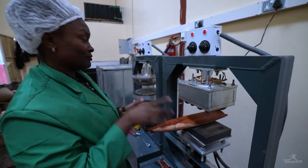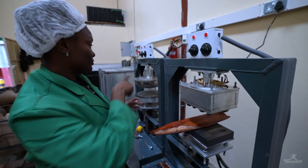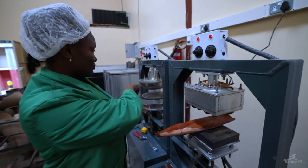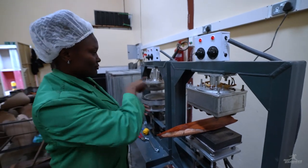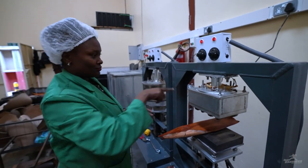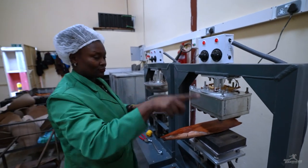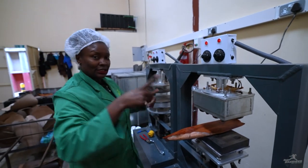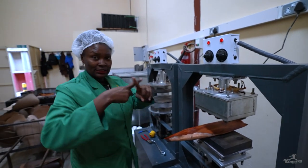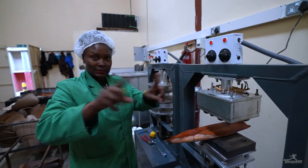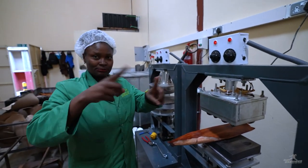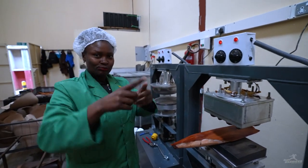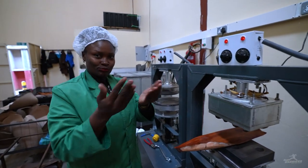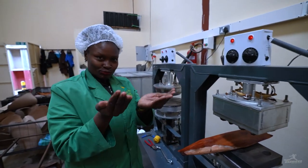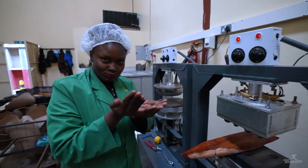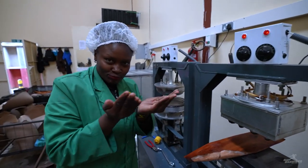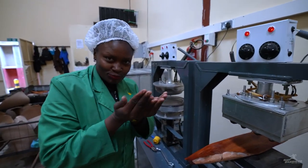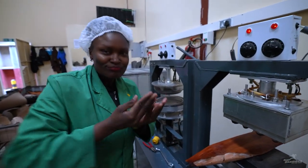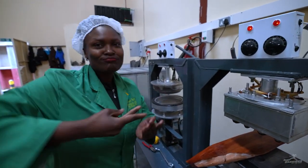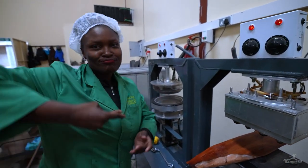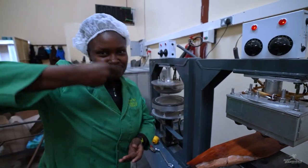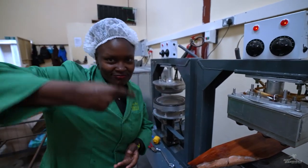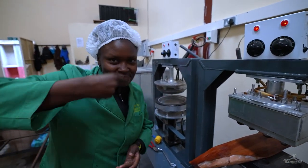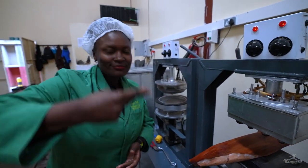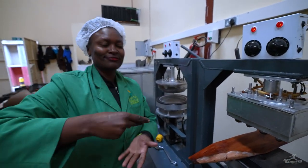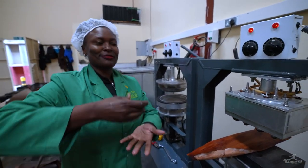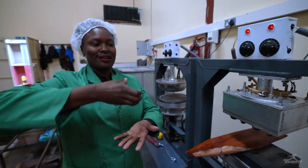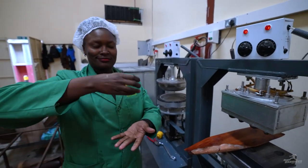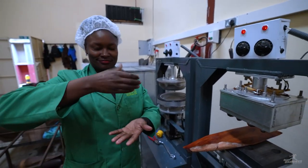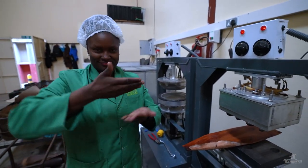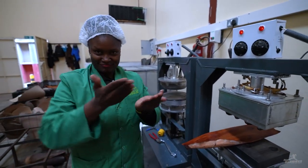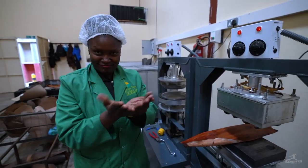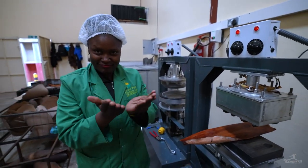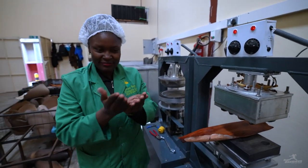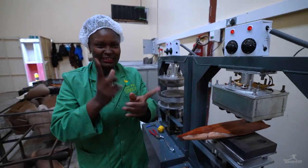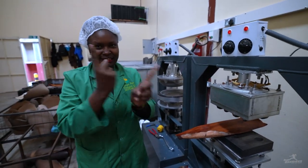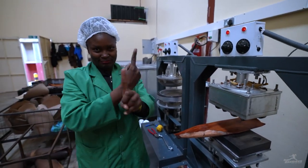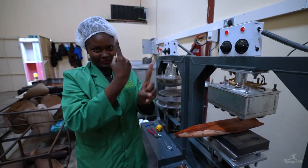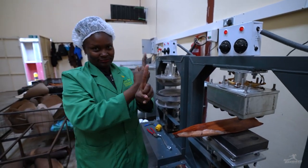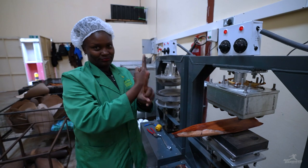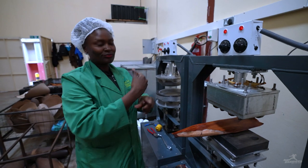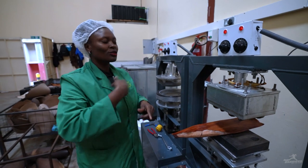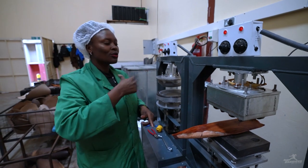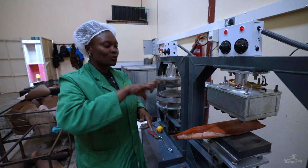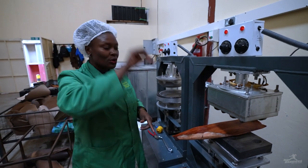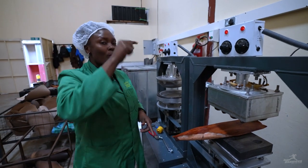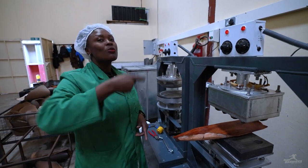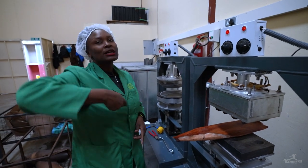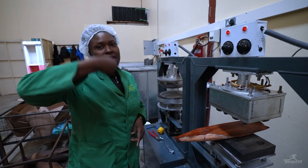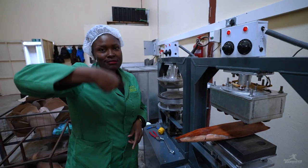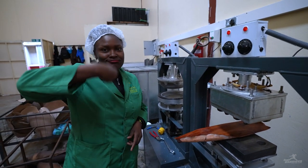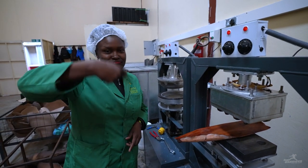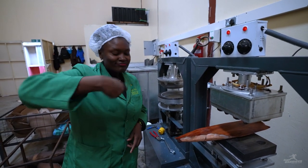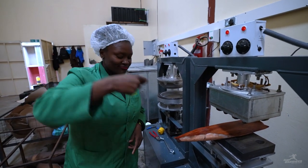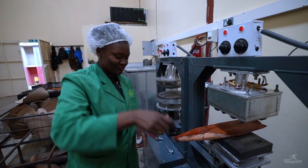These machine molds make different things like plates, bowls, or utensils. This one makes spoons.